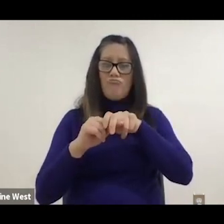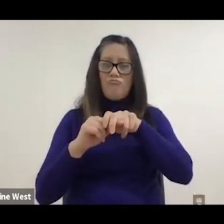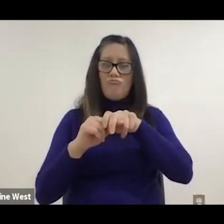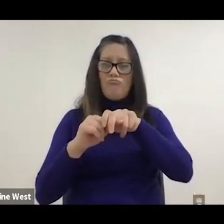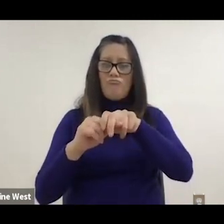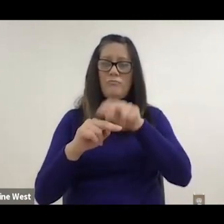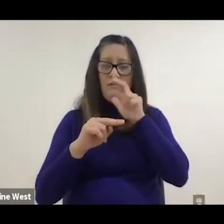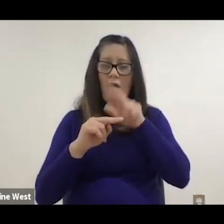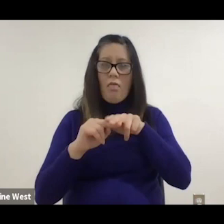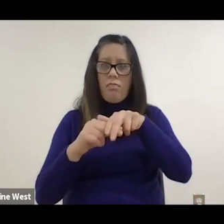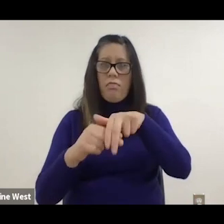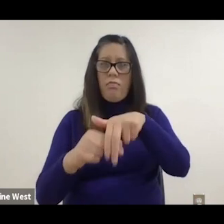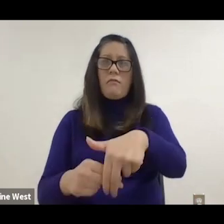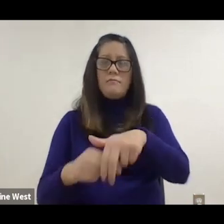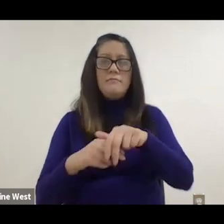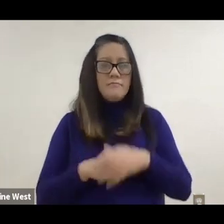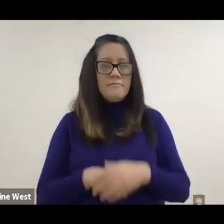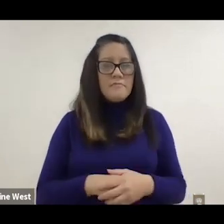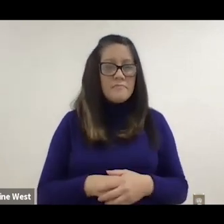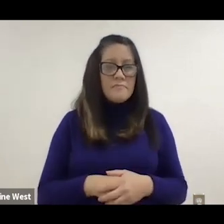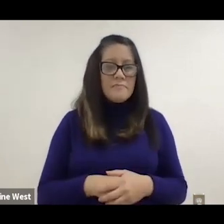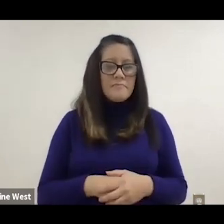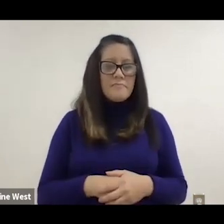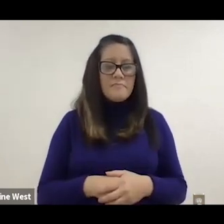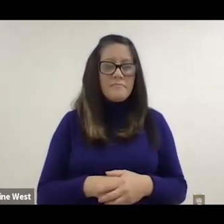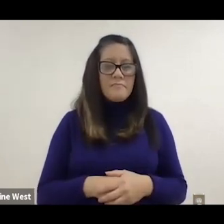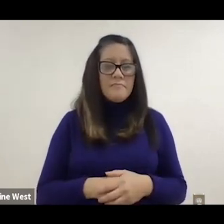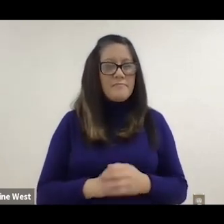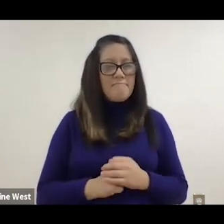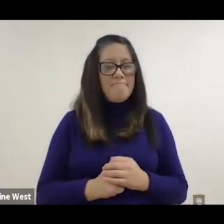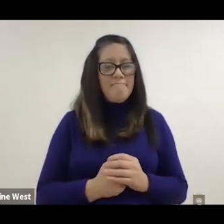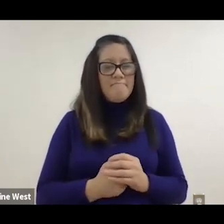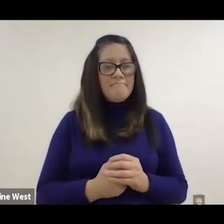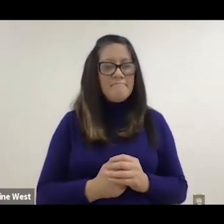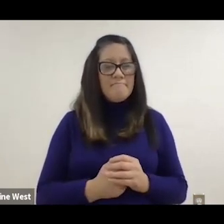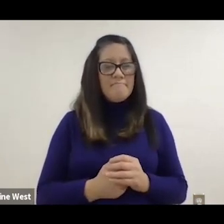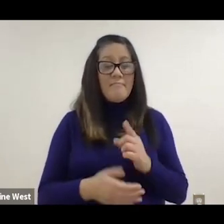the person stays level the entire time.